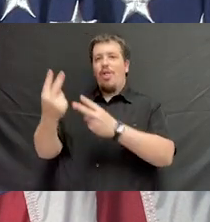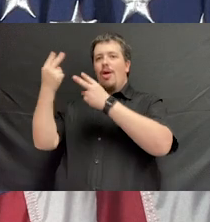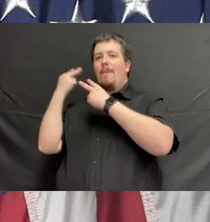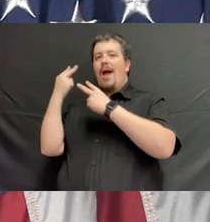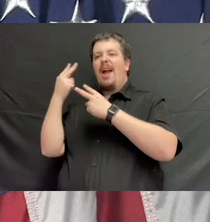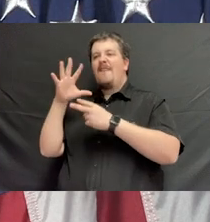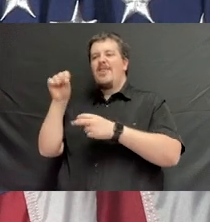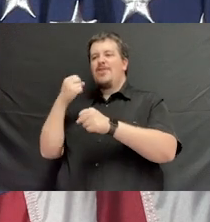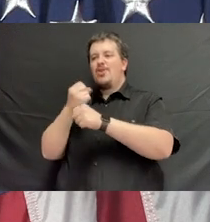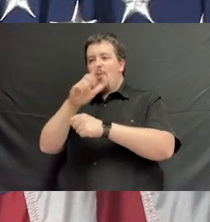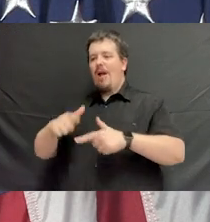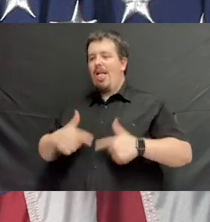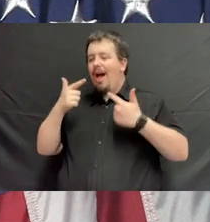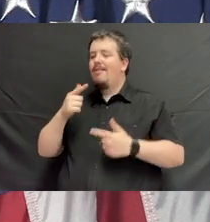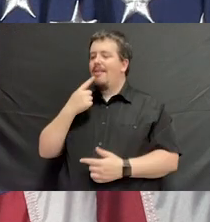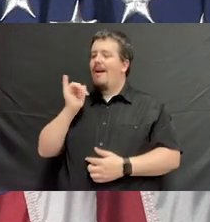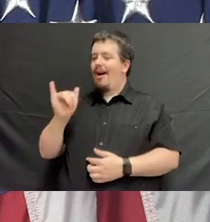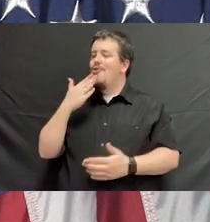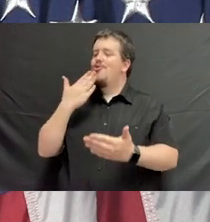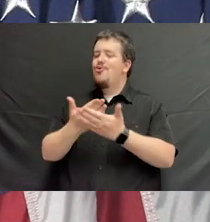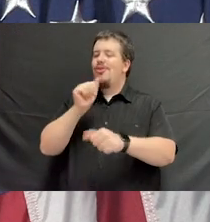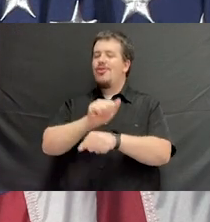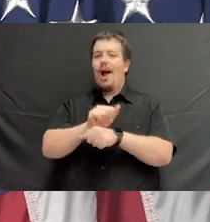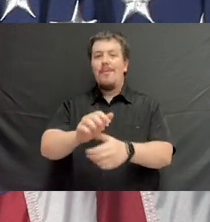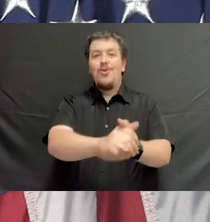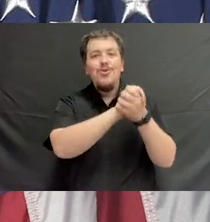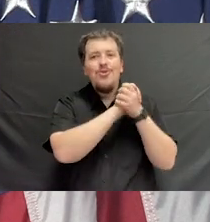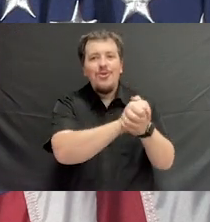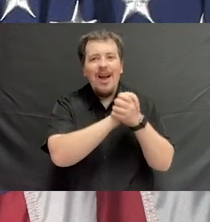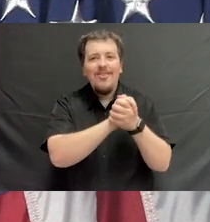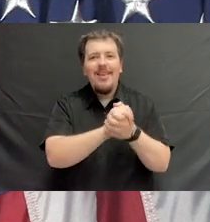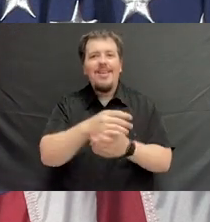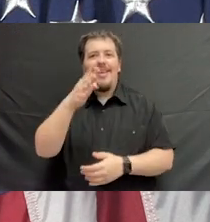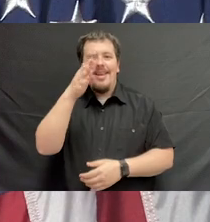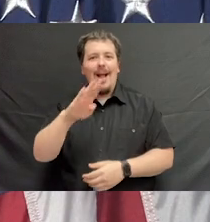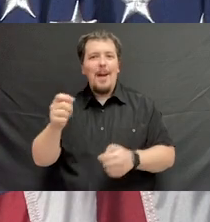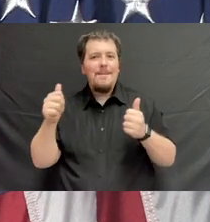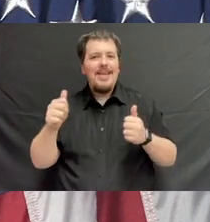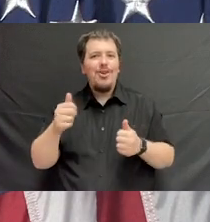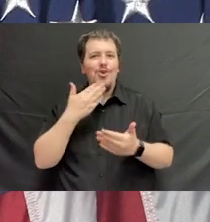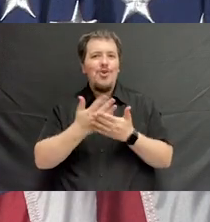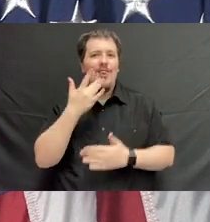you'll look back 50 years later as I've done and say, a job well done. So congratulations and Godspeed.